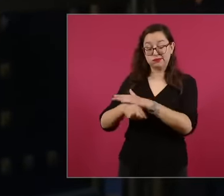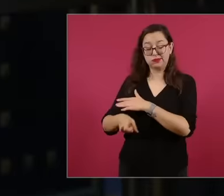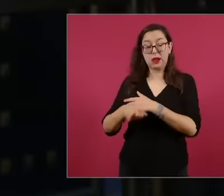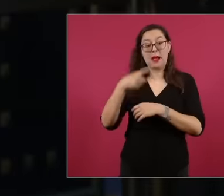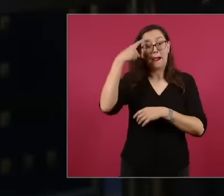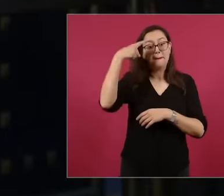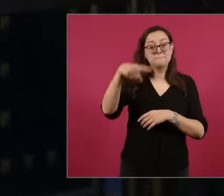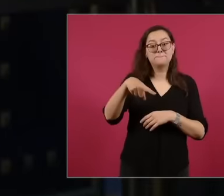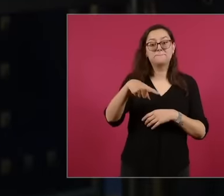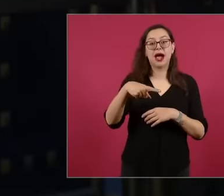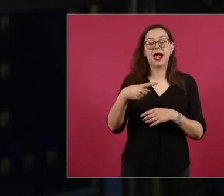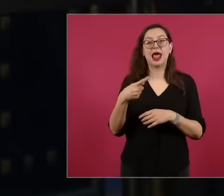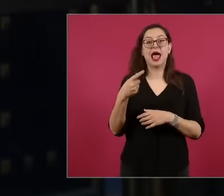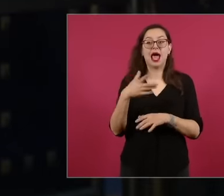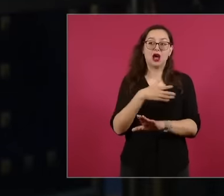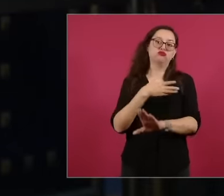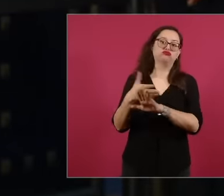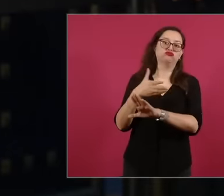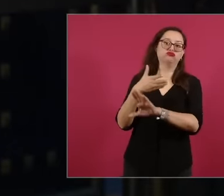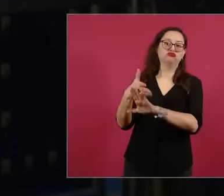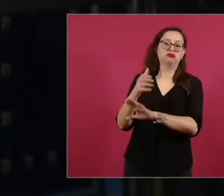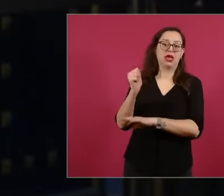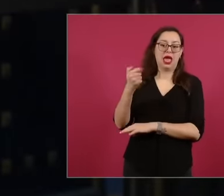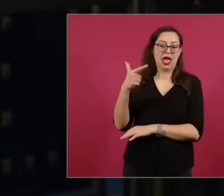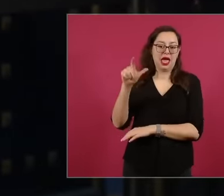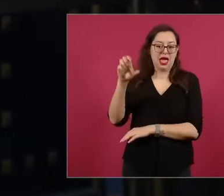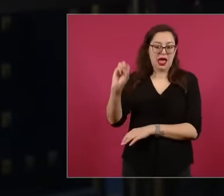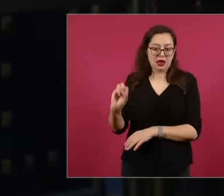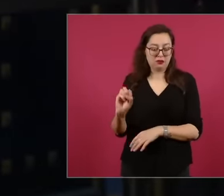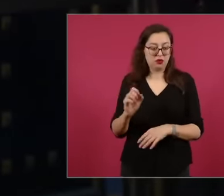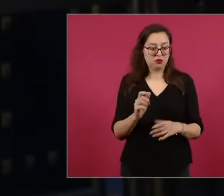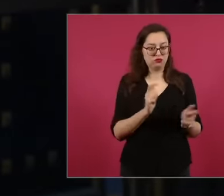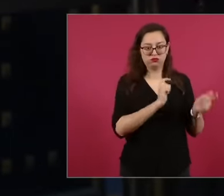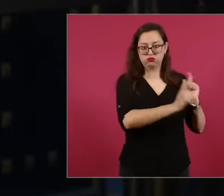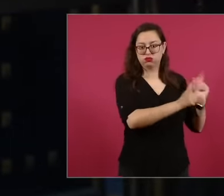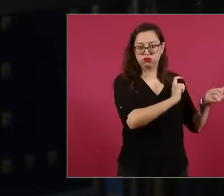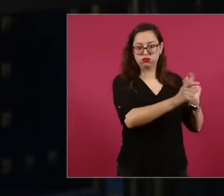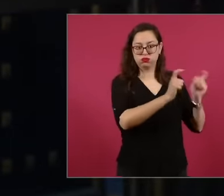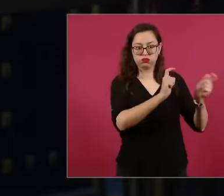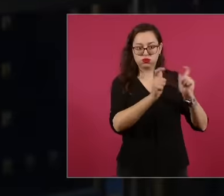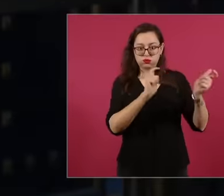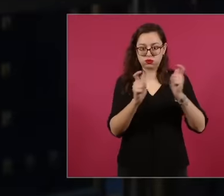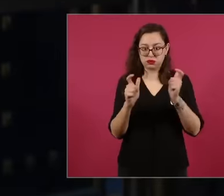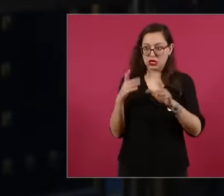1994 campaign and the payroll of each of them and how they beat you and